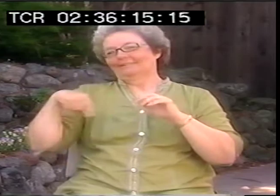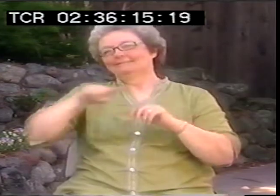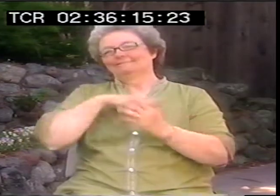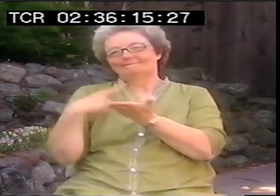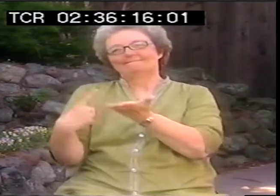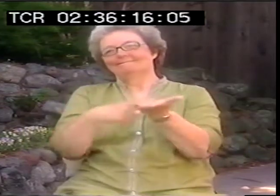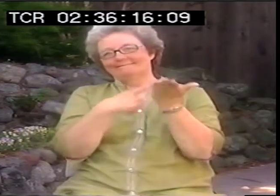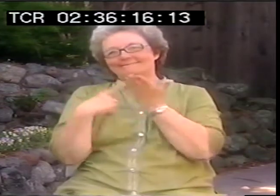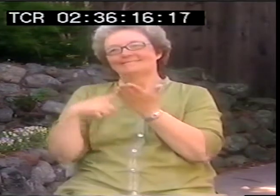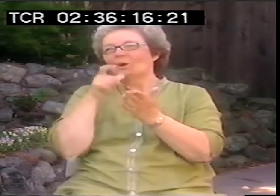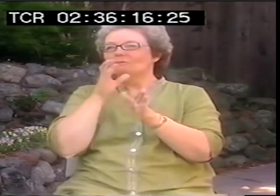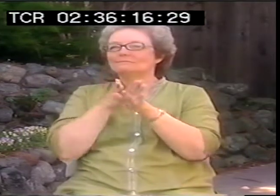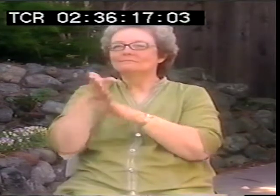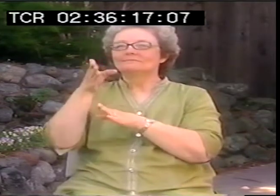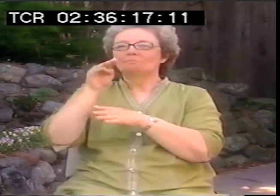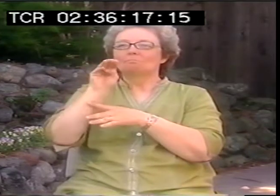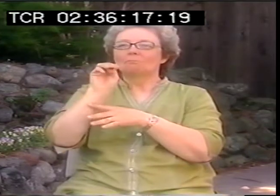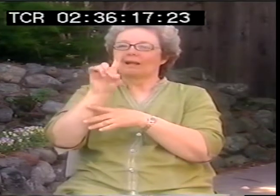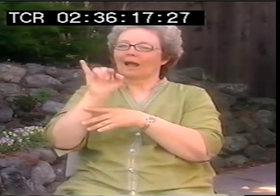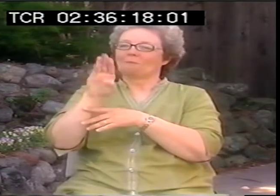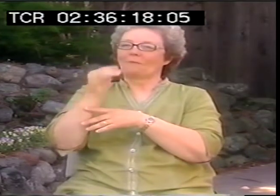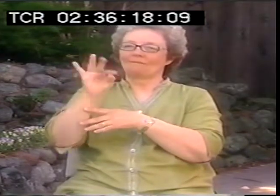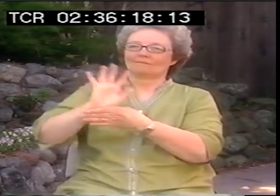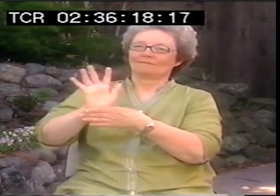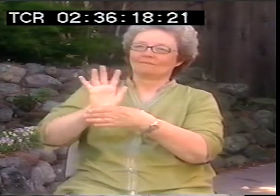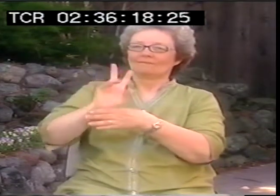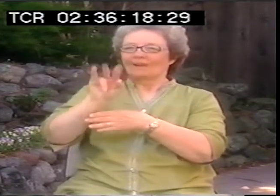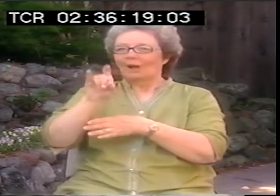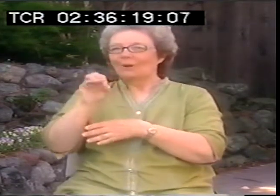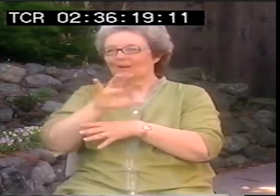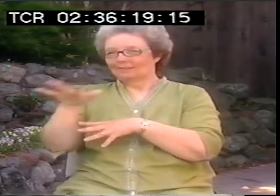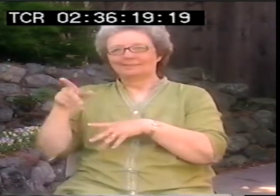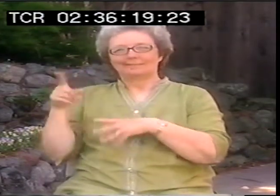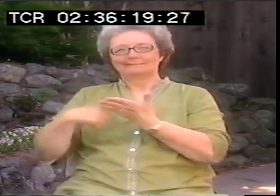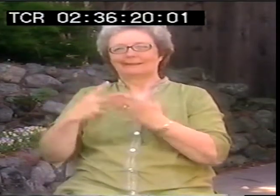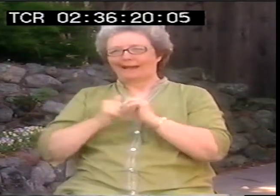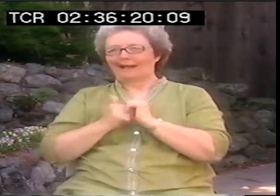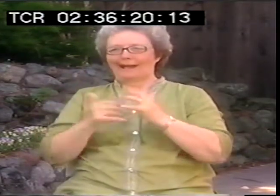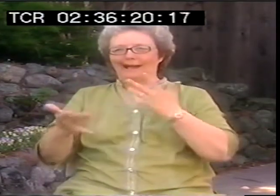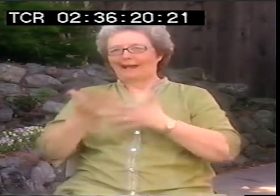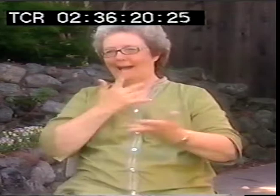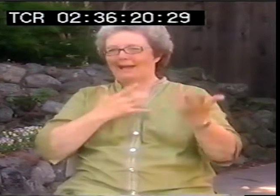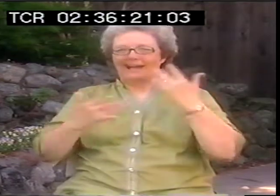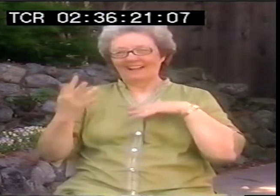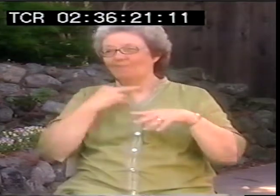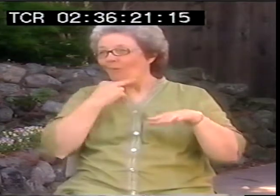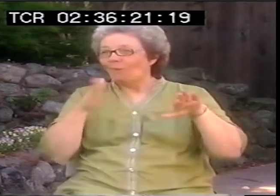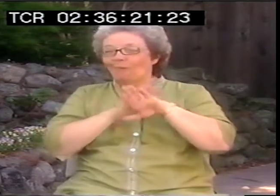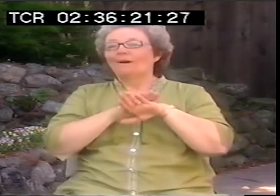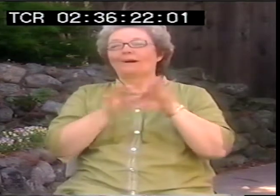This is the discussion that we have through the medium of film. That's great, but how do we utilize it? Do you have voiceover?